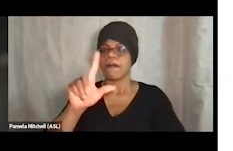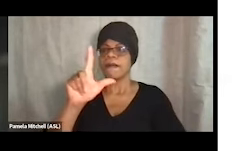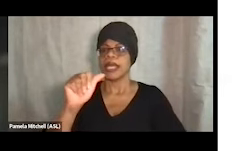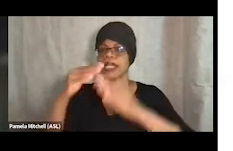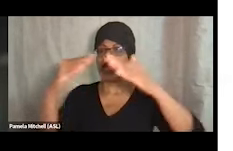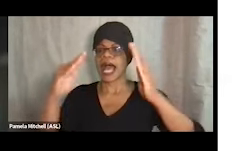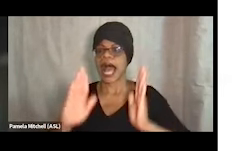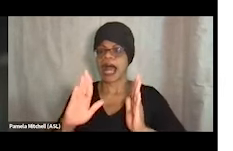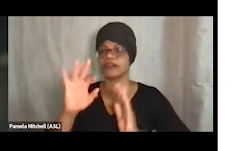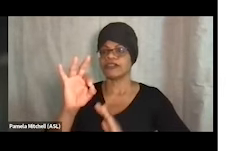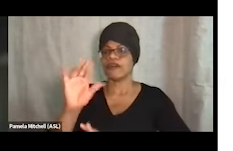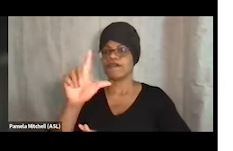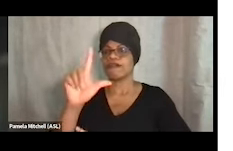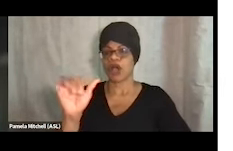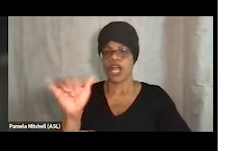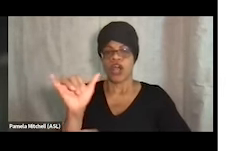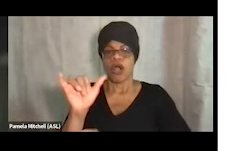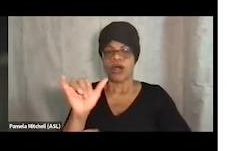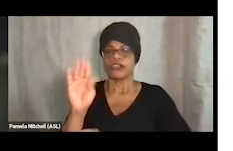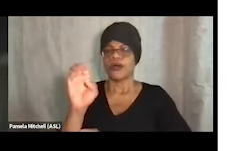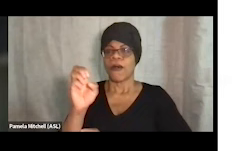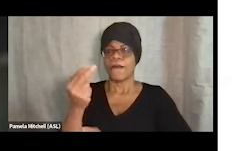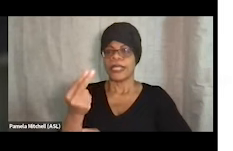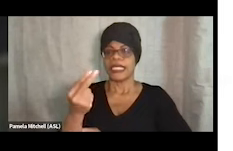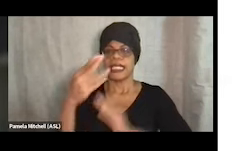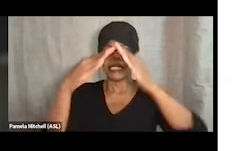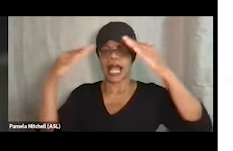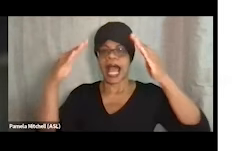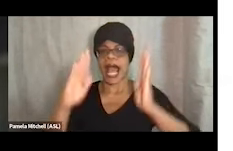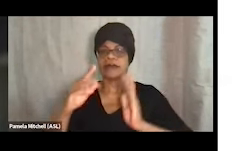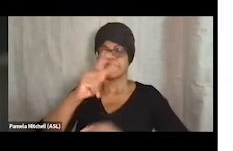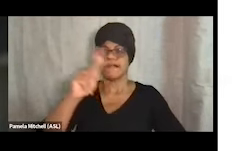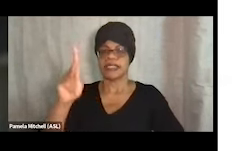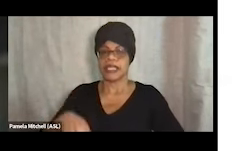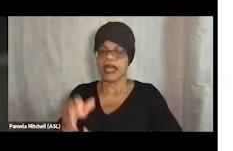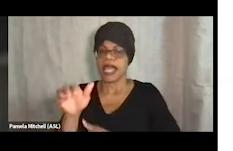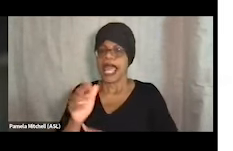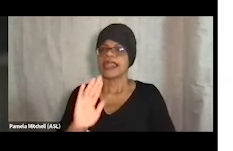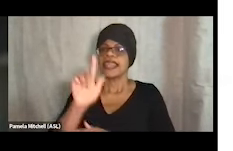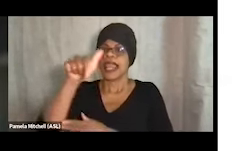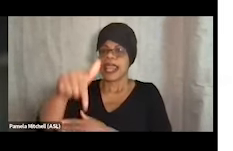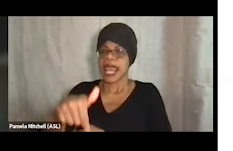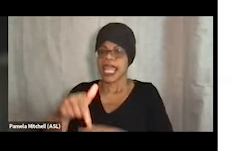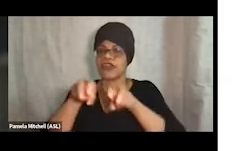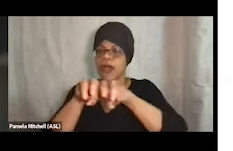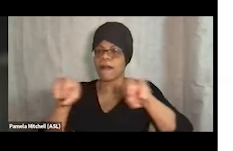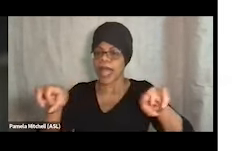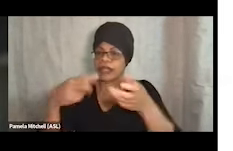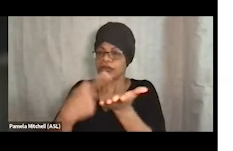and from Prevention Point, Philadelphia's Beacon House, which is in Philadelphia. And then we'll have a panel with our experts who are joining us today.